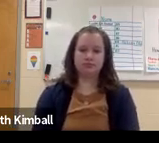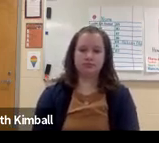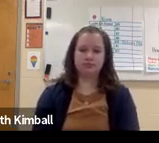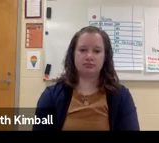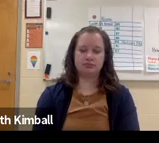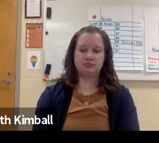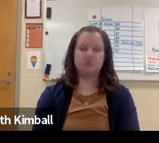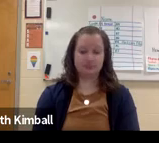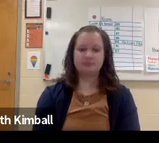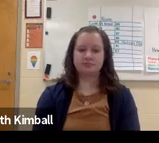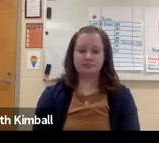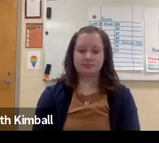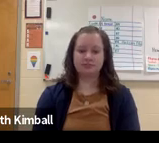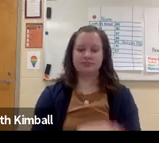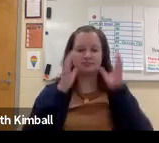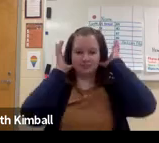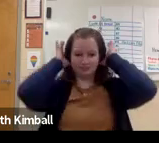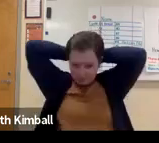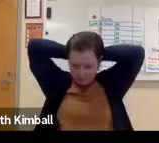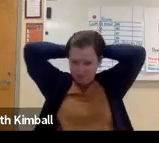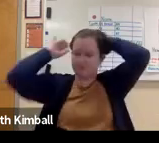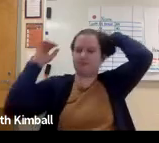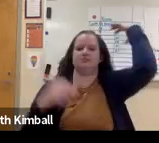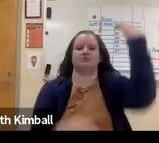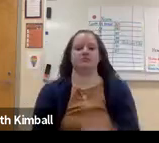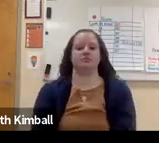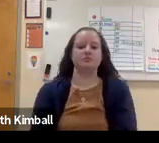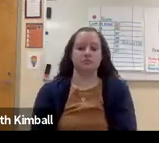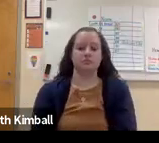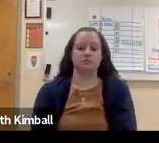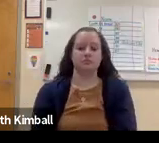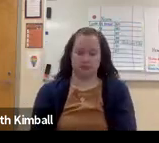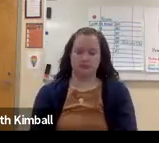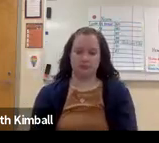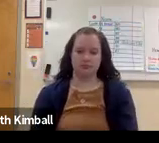ago with teachers of deaf and hard of hearing, and you were part of that, actually.